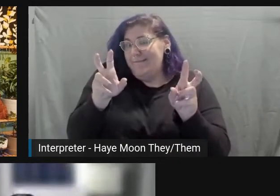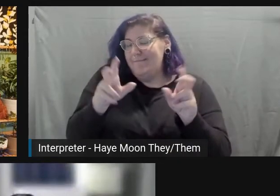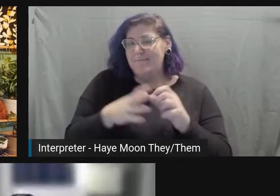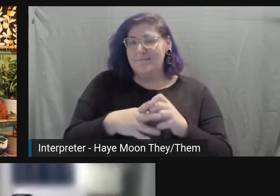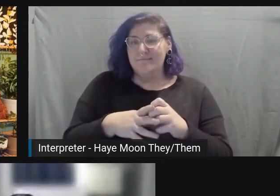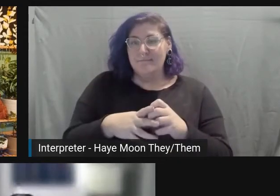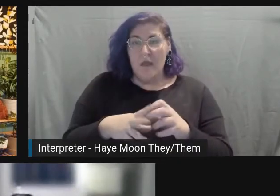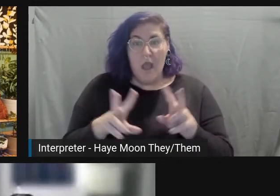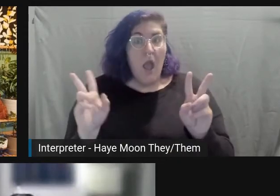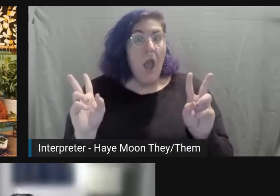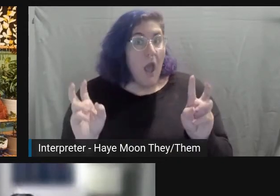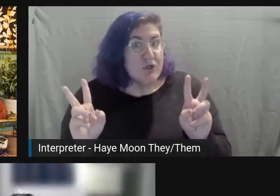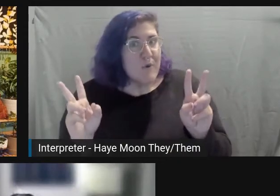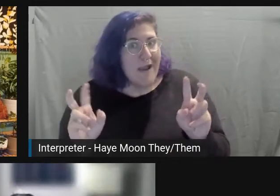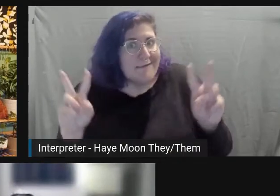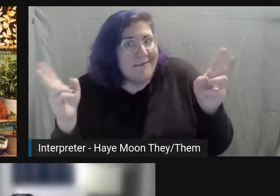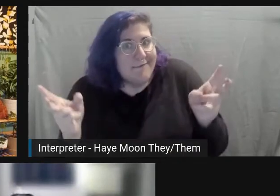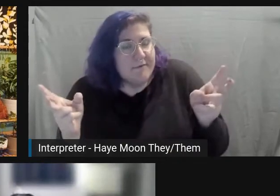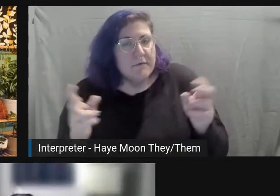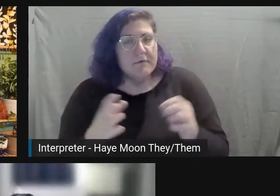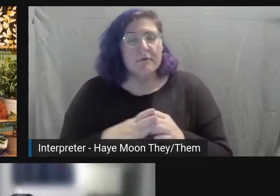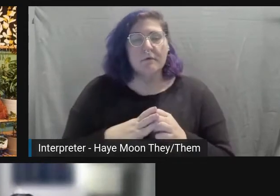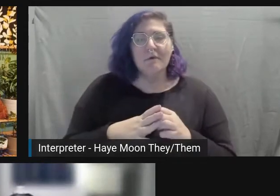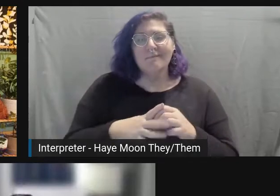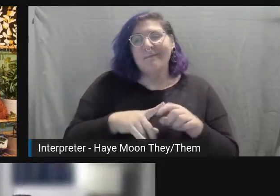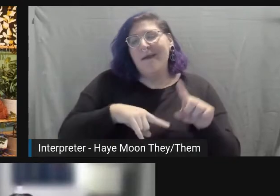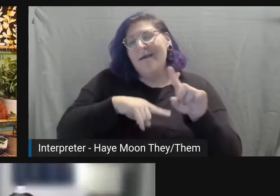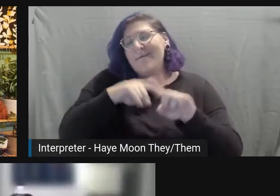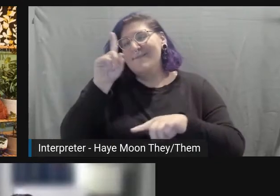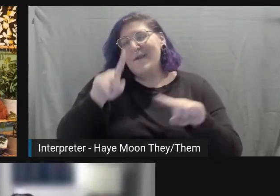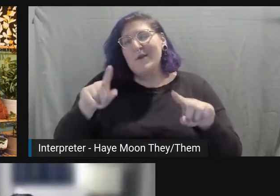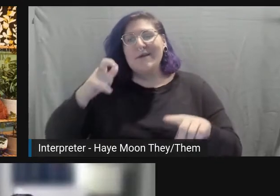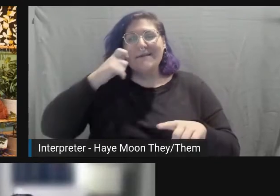and varying skin colors, but not like different body sizes,